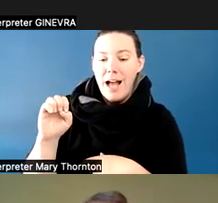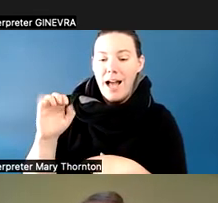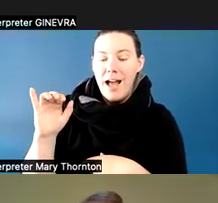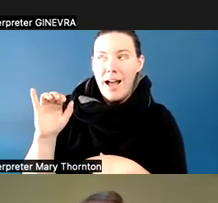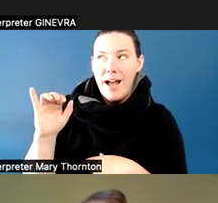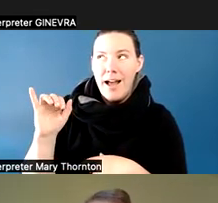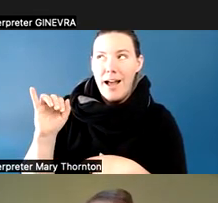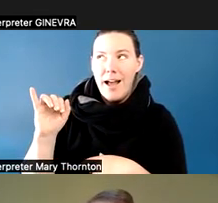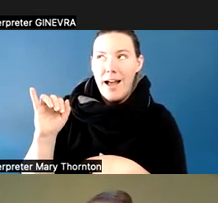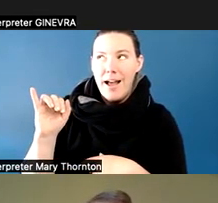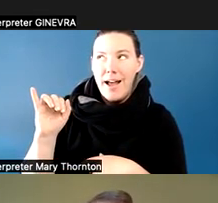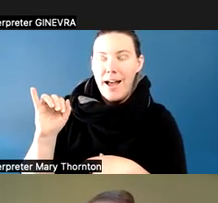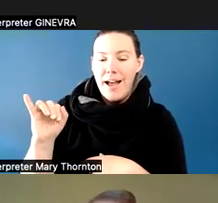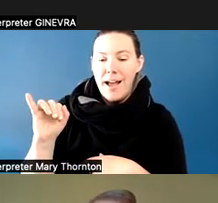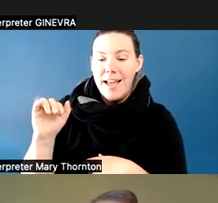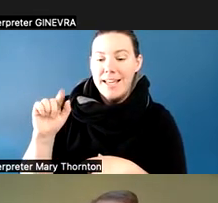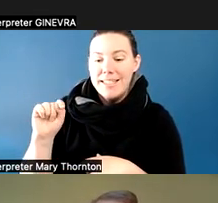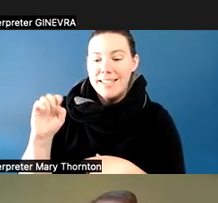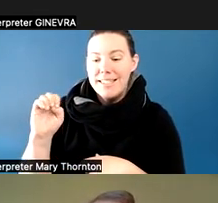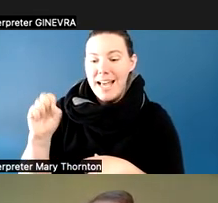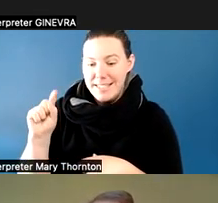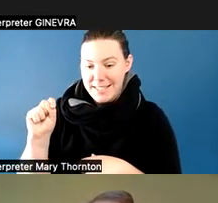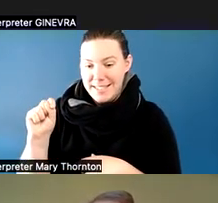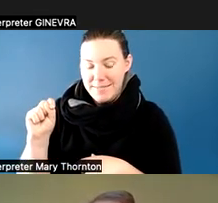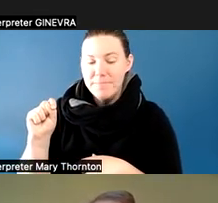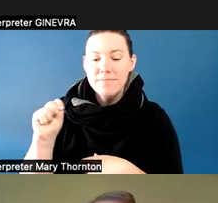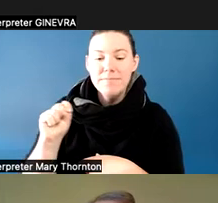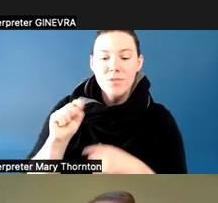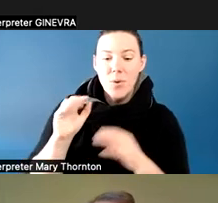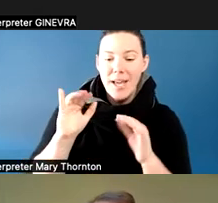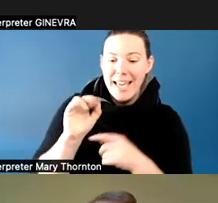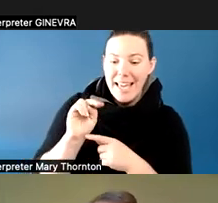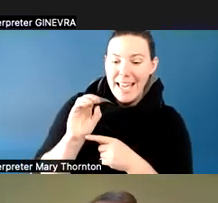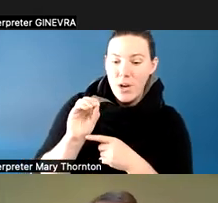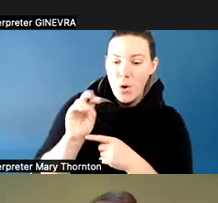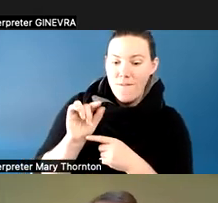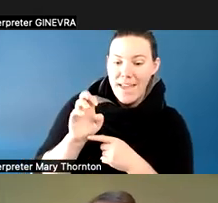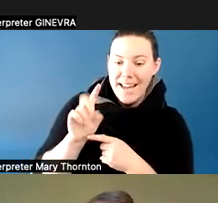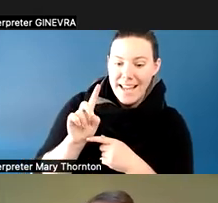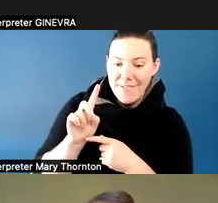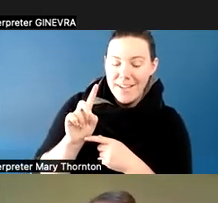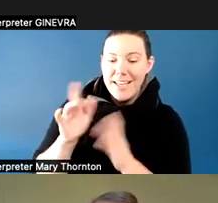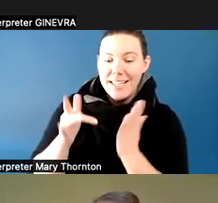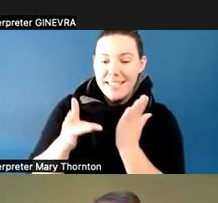Experiences for Students and Teachers. And so to run these grants, you need to make a case to the National Science Foundation